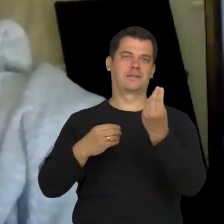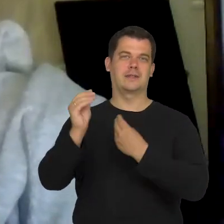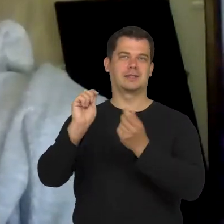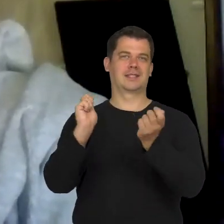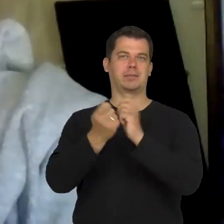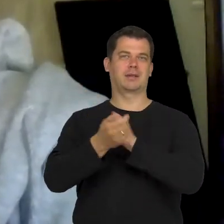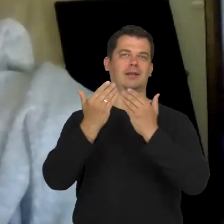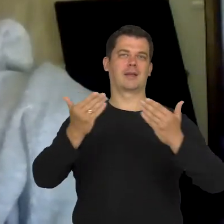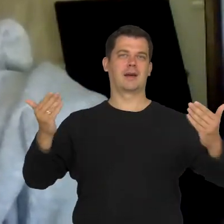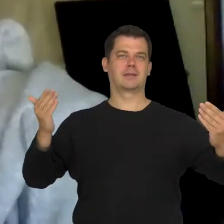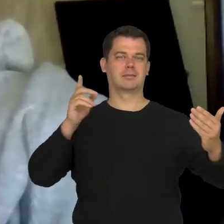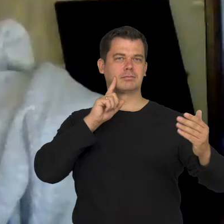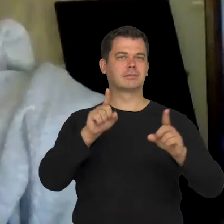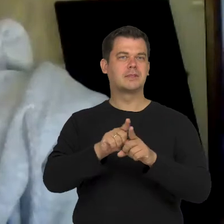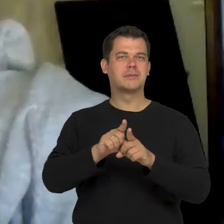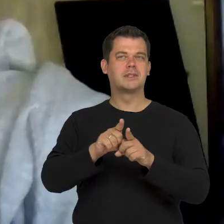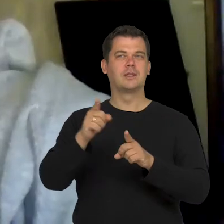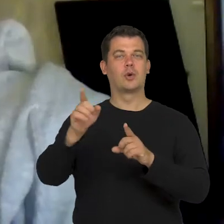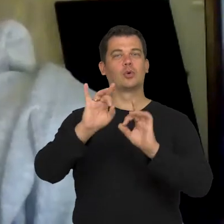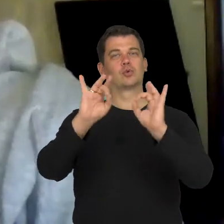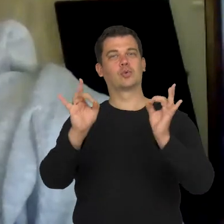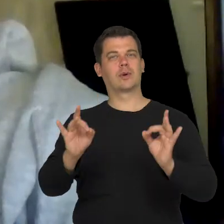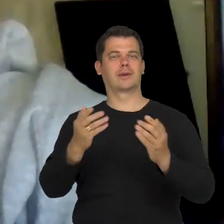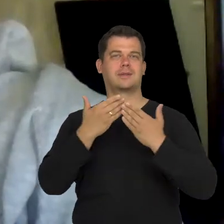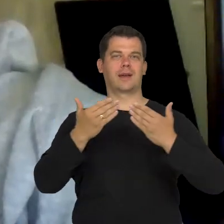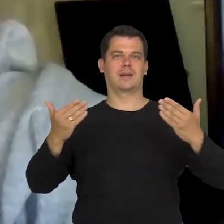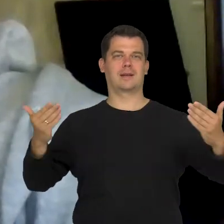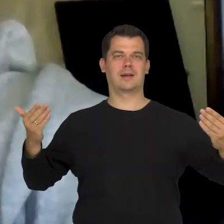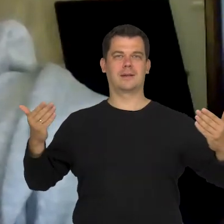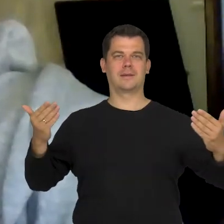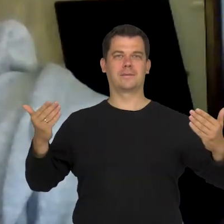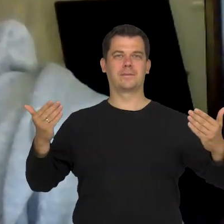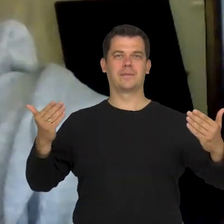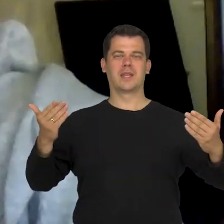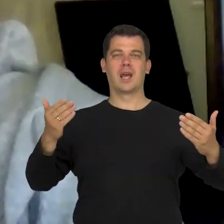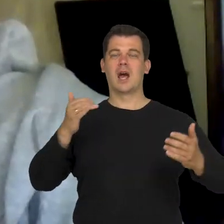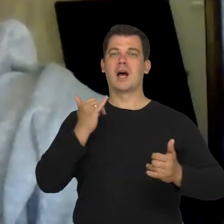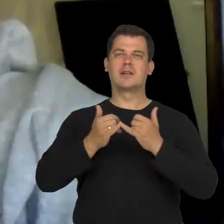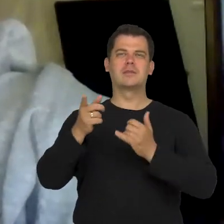It applies mainly to theatrical schools, because when it comes to visual arts